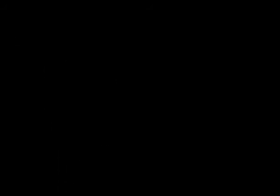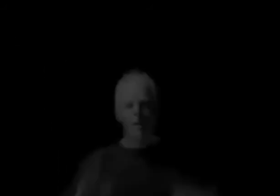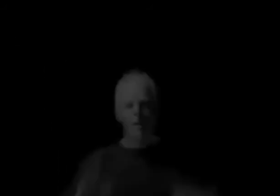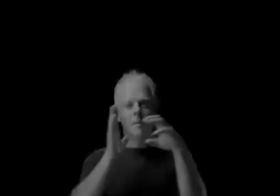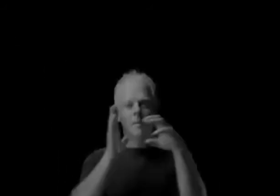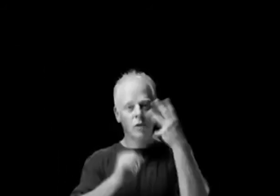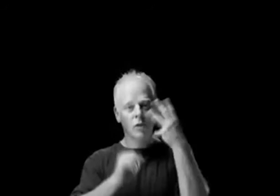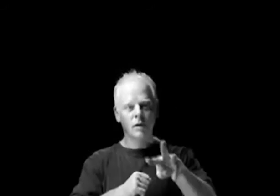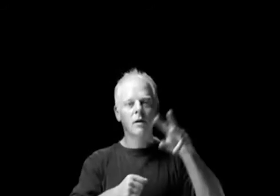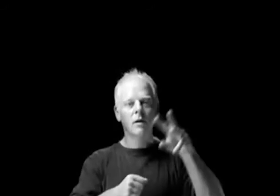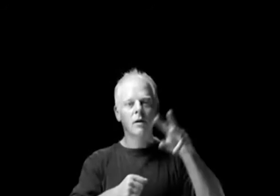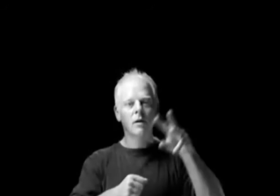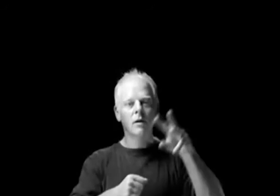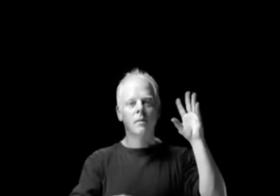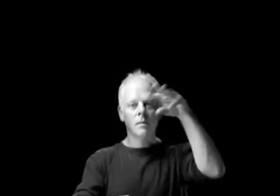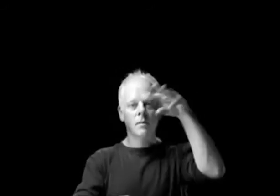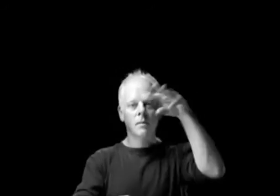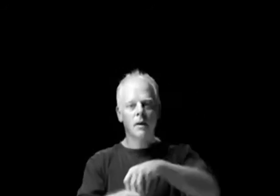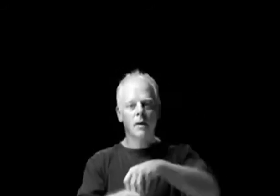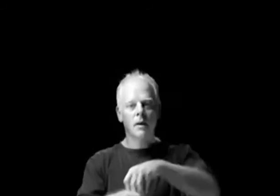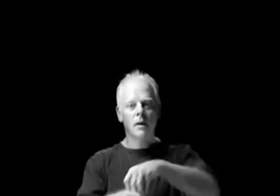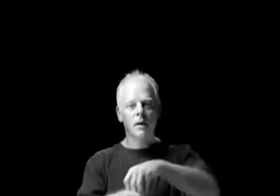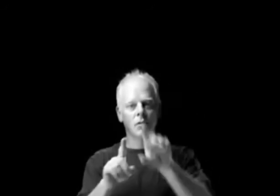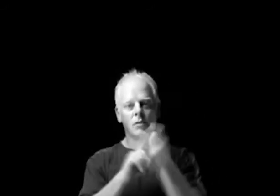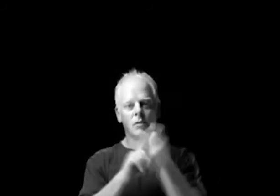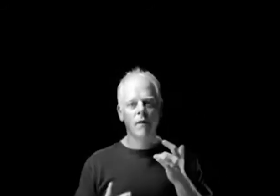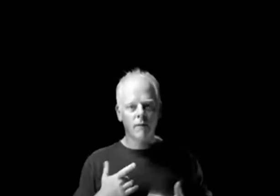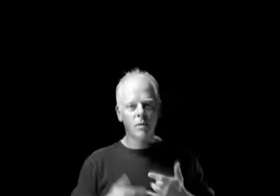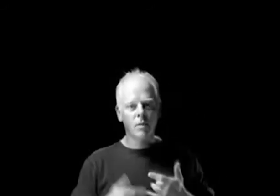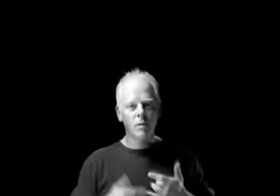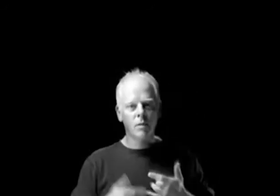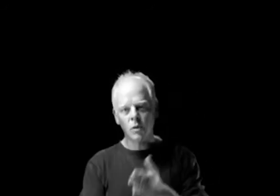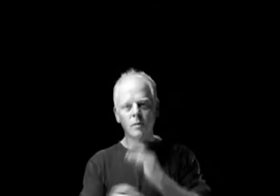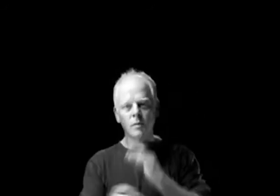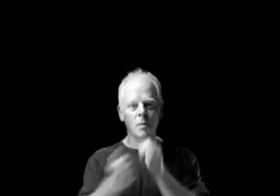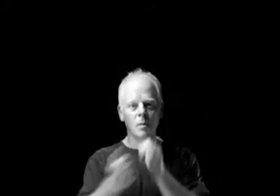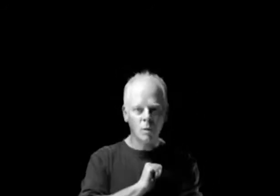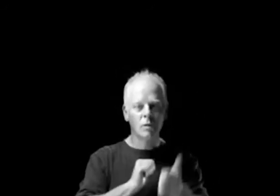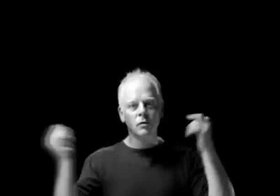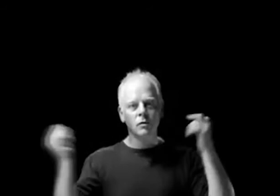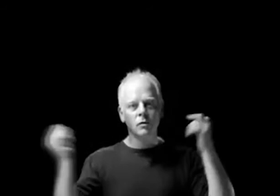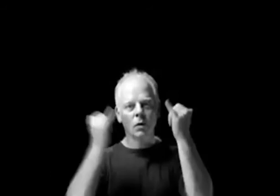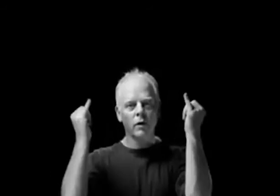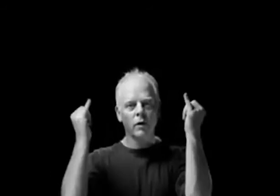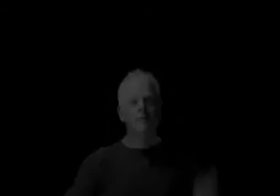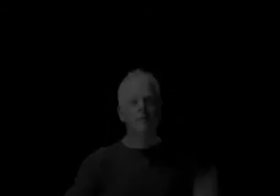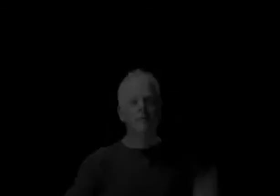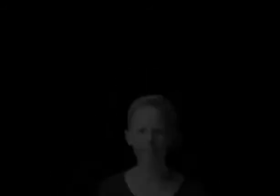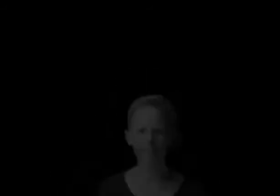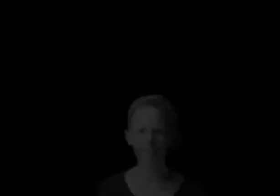Article 30, participation in cultural life, recreation, leisure and sport.